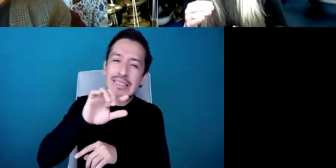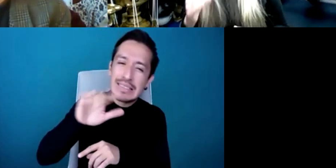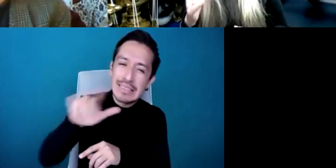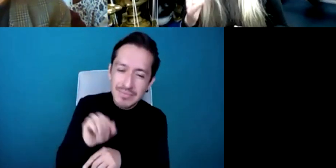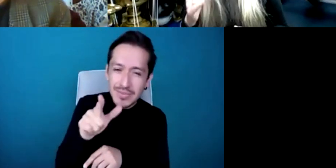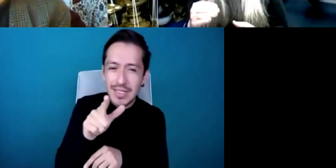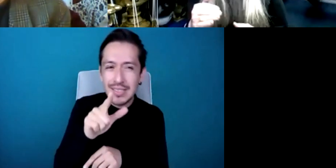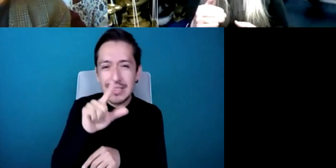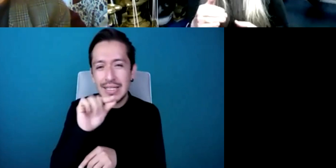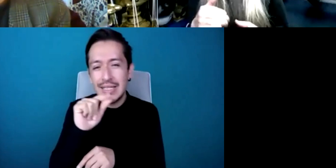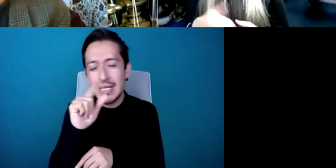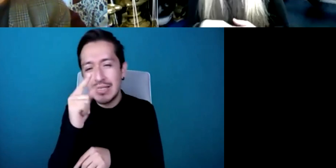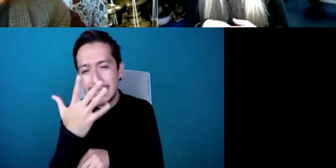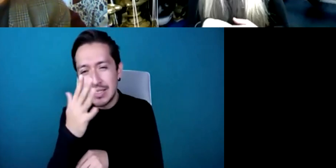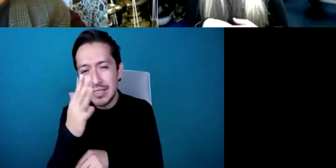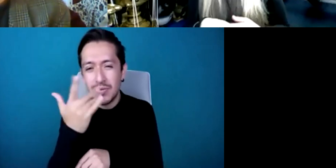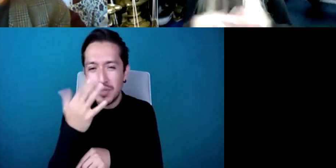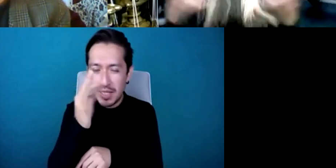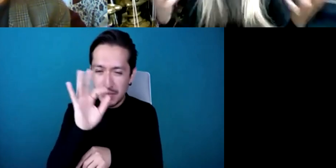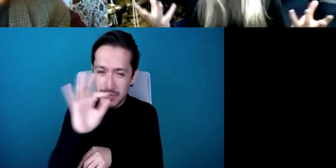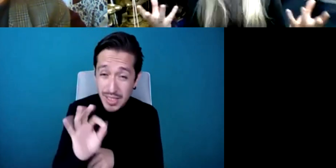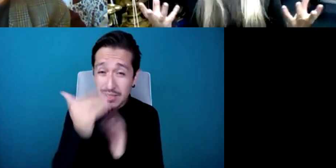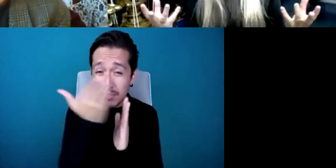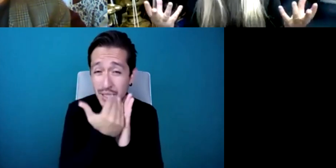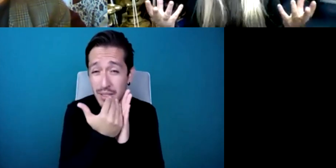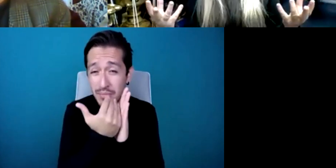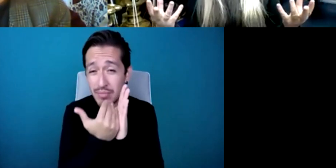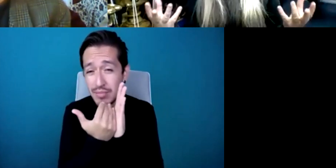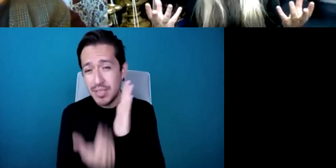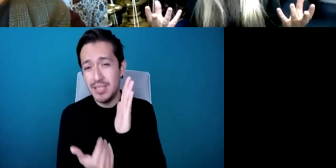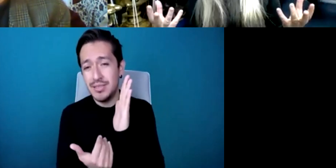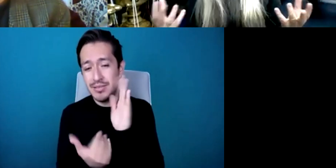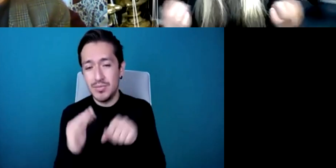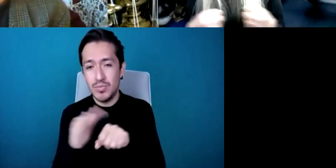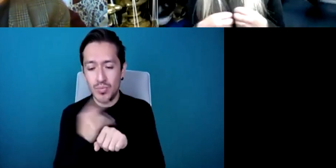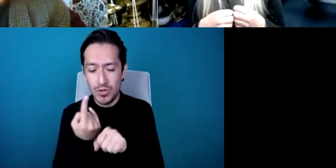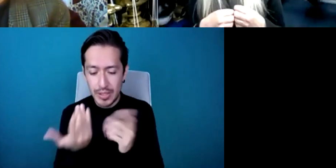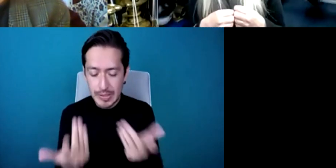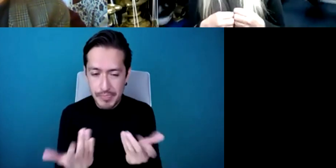was really difficult for them to have the means to support the commission fully and so this meant